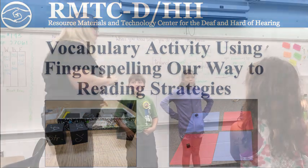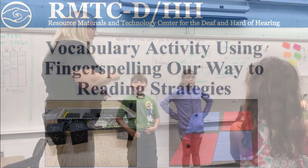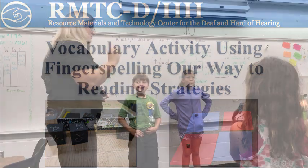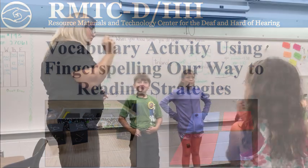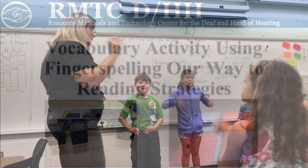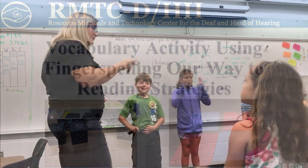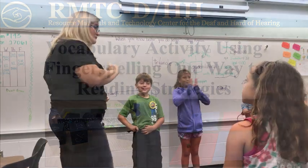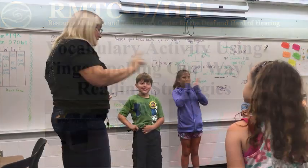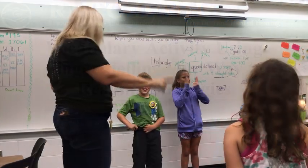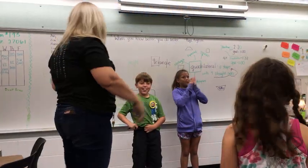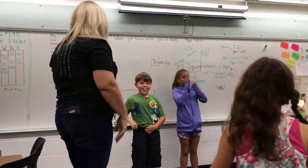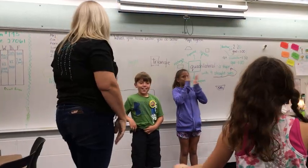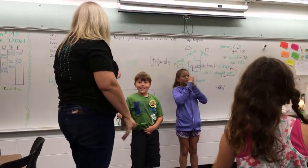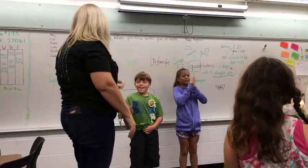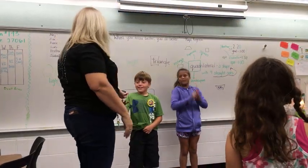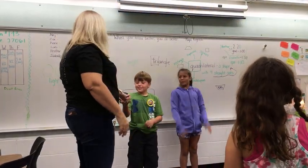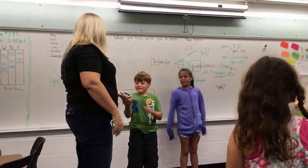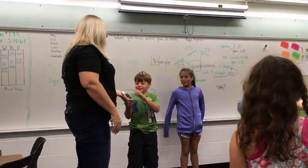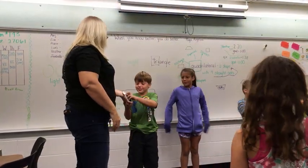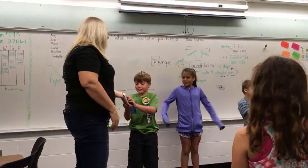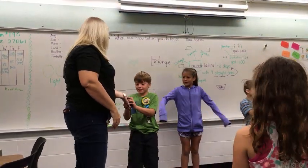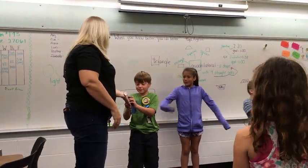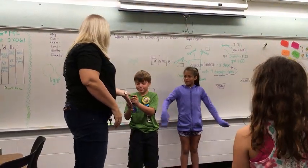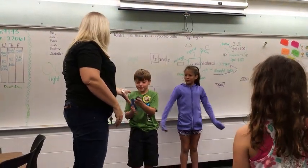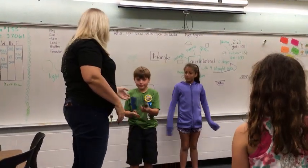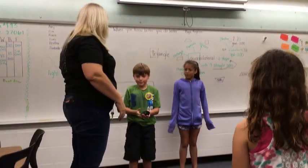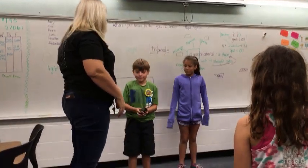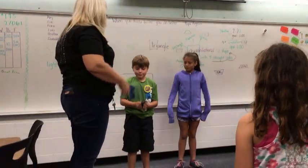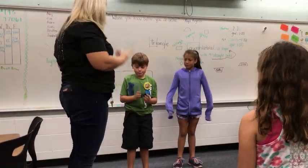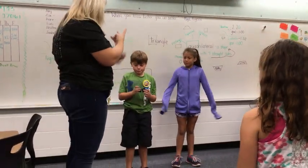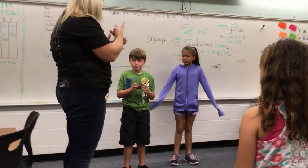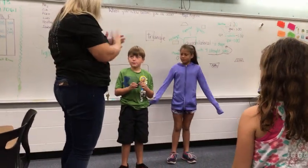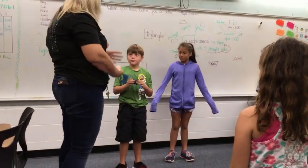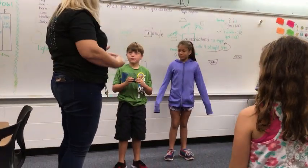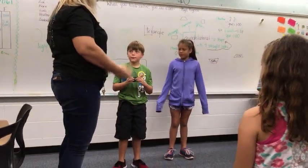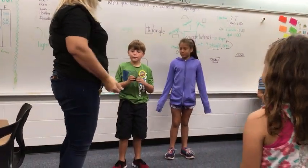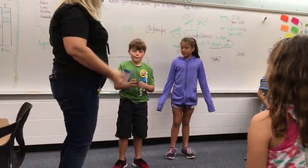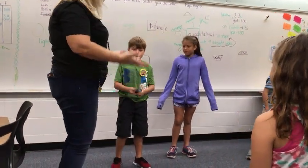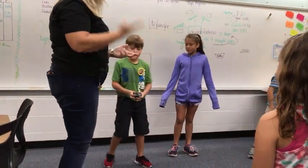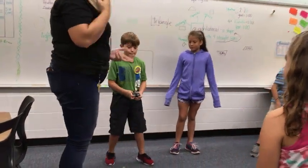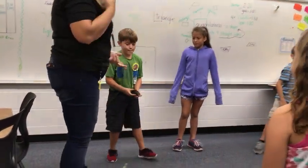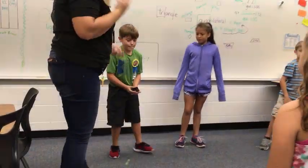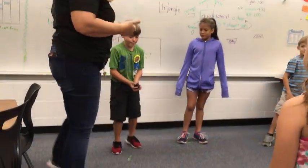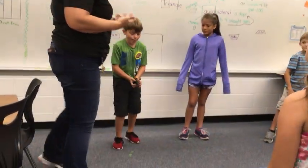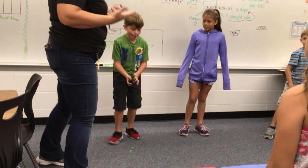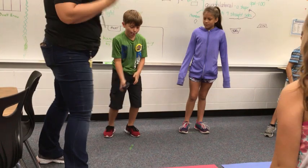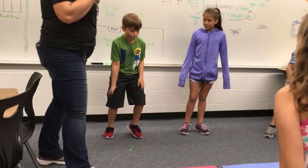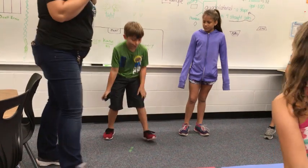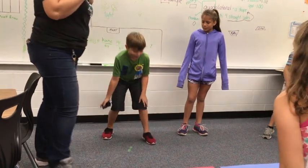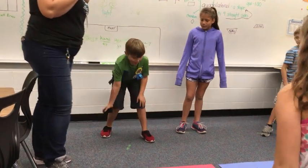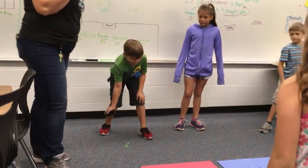[Teacher] Okay, you ready? Do both and see which...